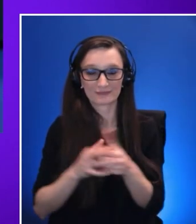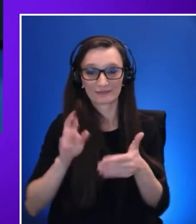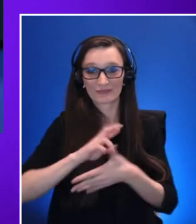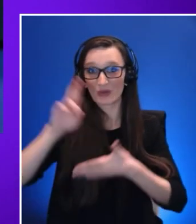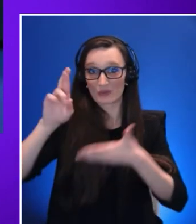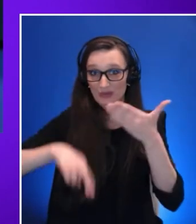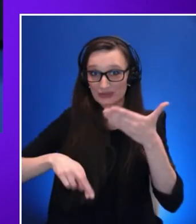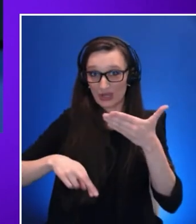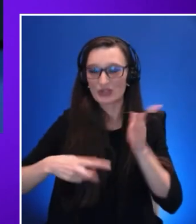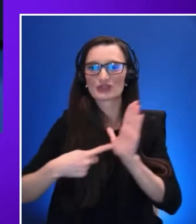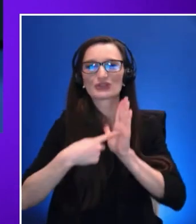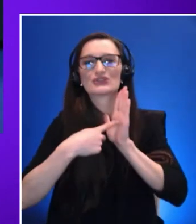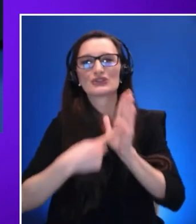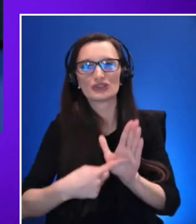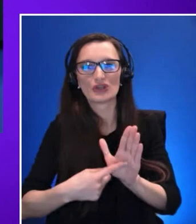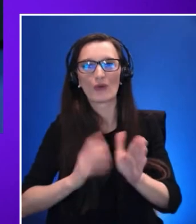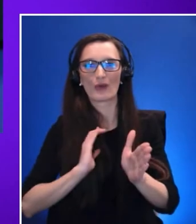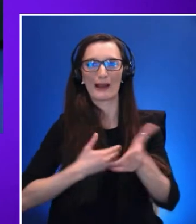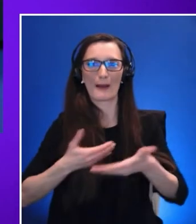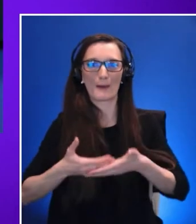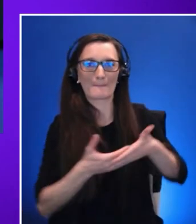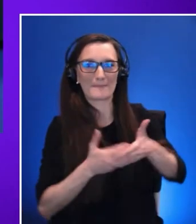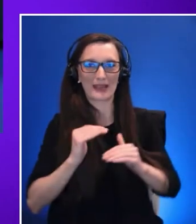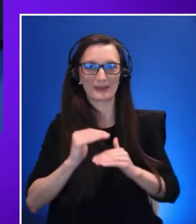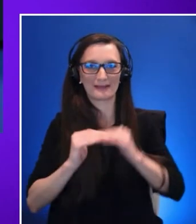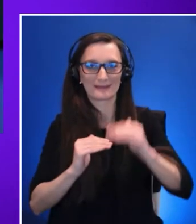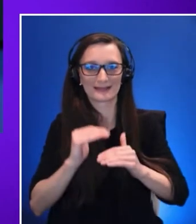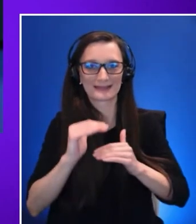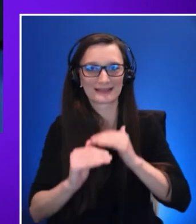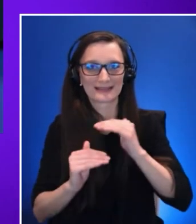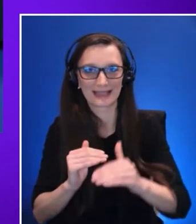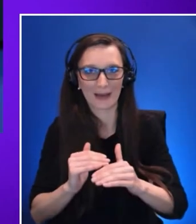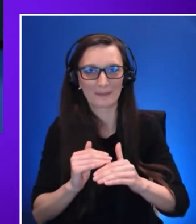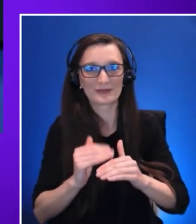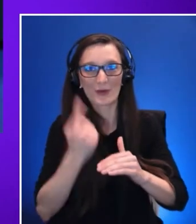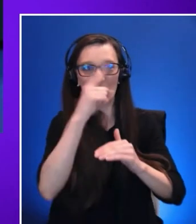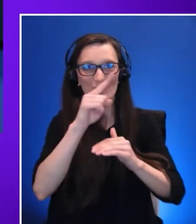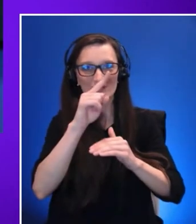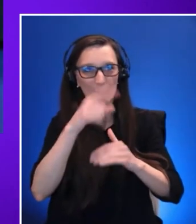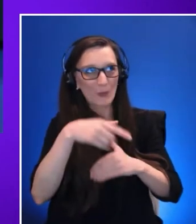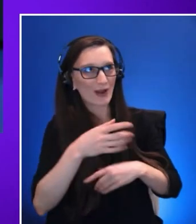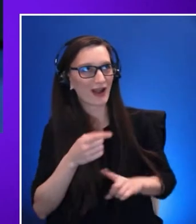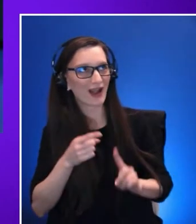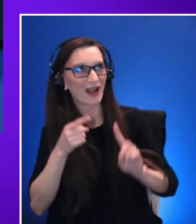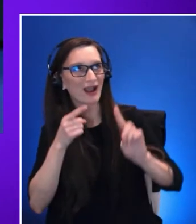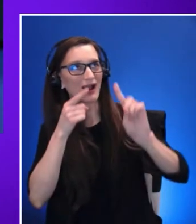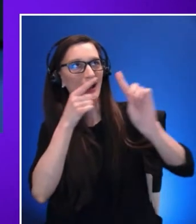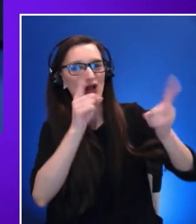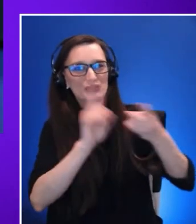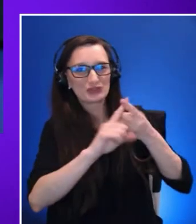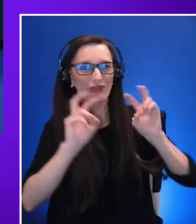taking towards achieving this north star that guide us. Those baby steps can be in the form